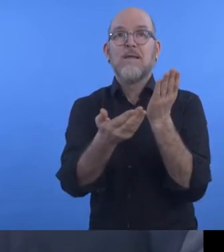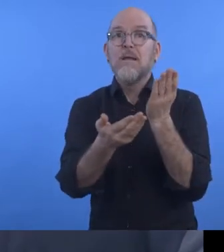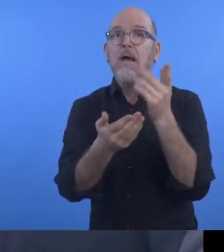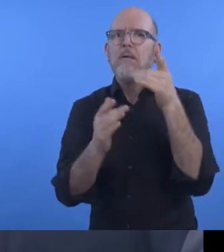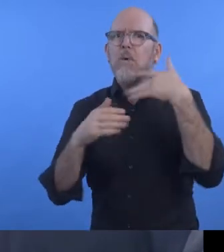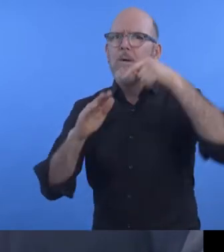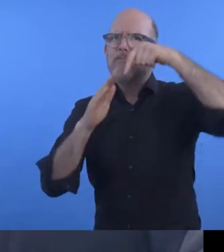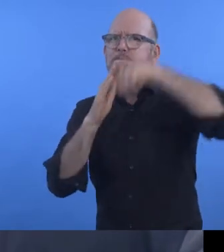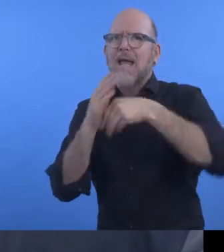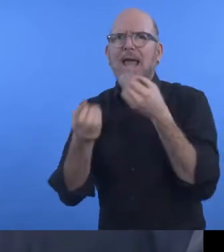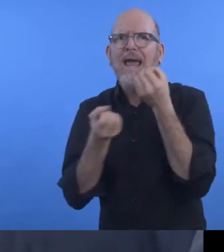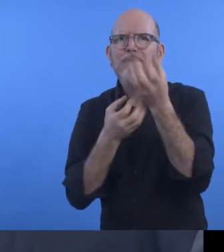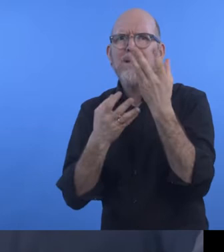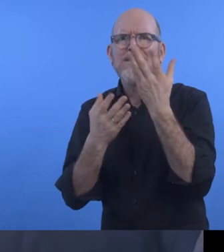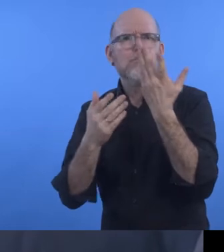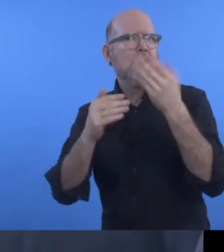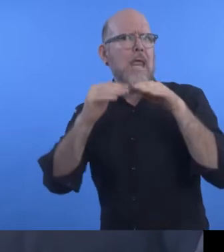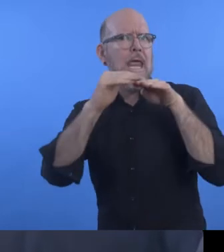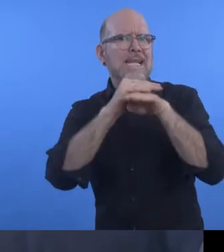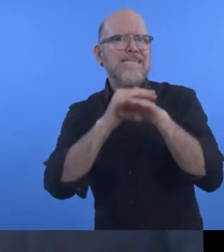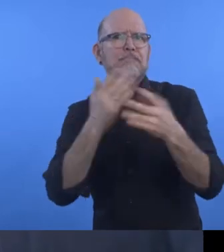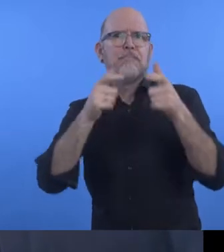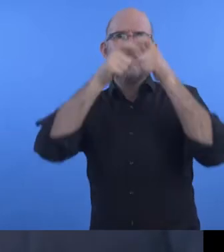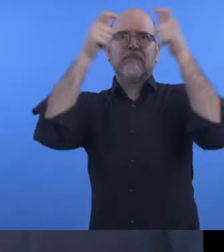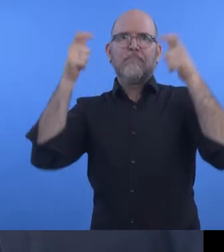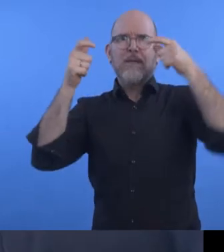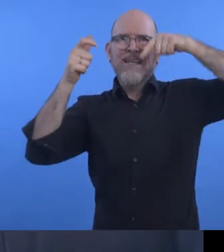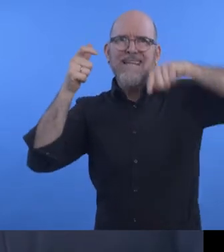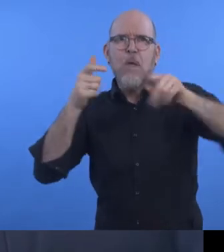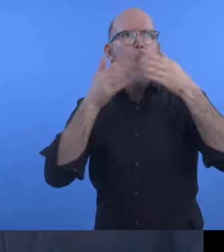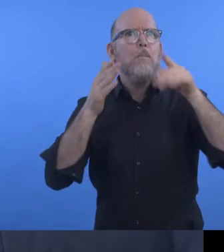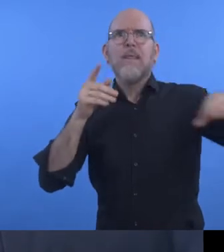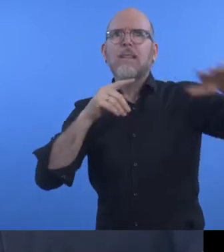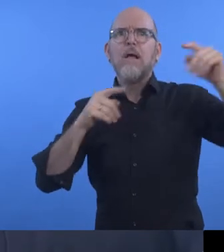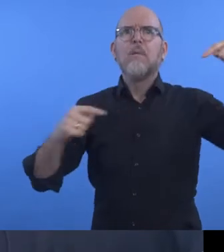and the respective accessibility features of public facilities and